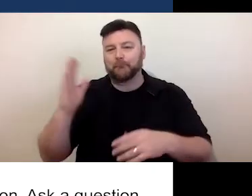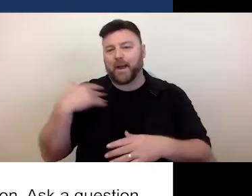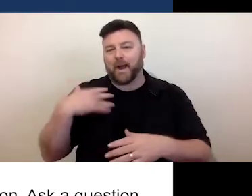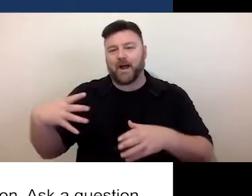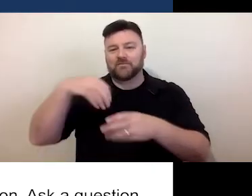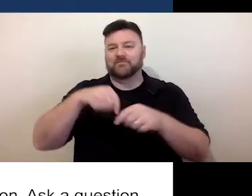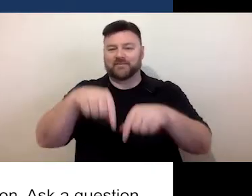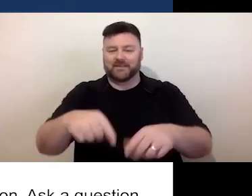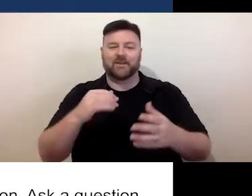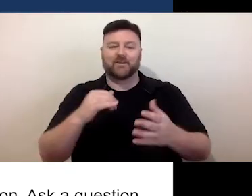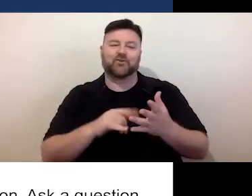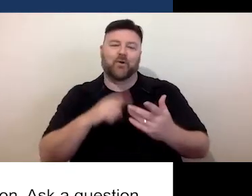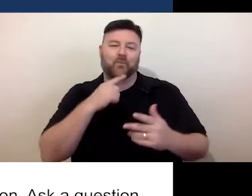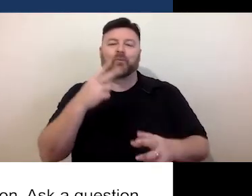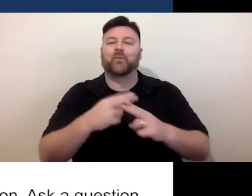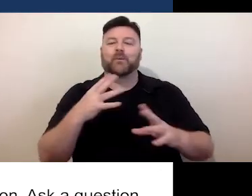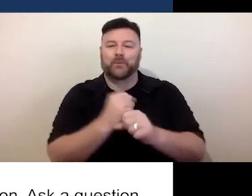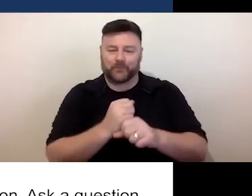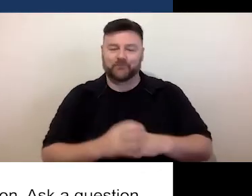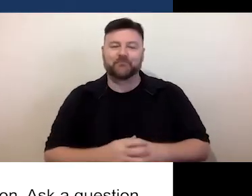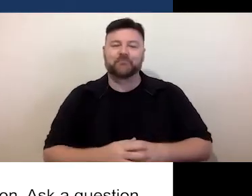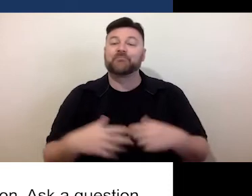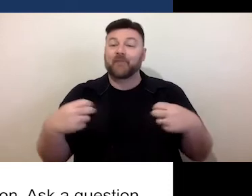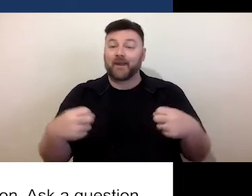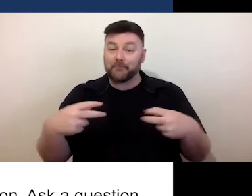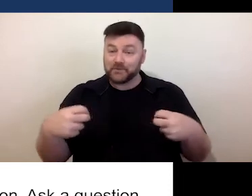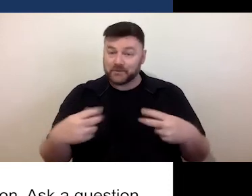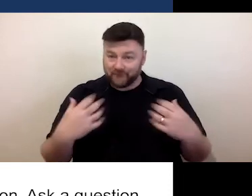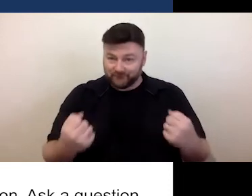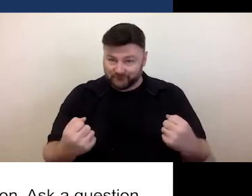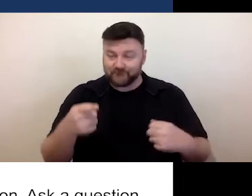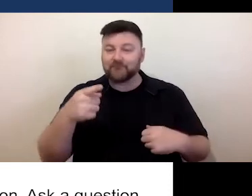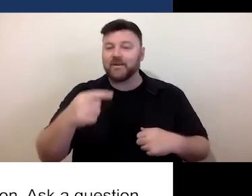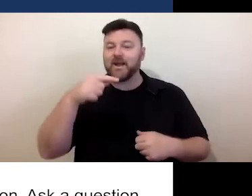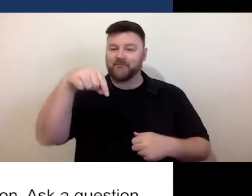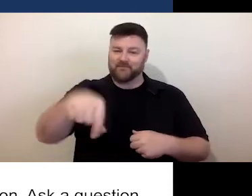Live captioning is available via Zoom and can be turned on and off using the "CC" button below.